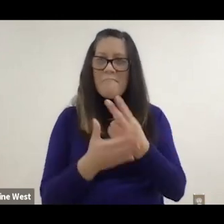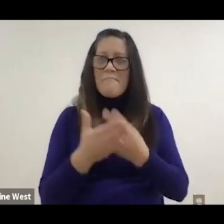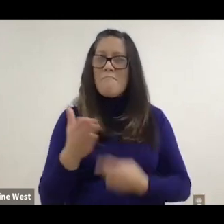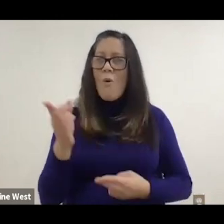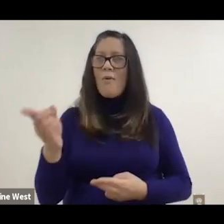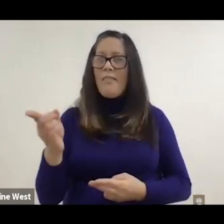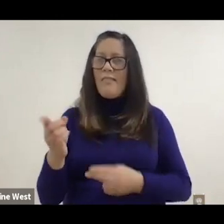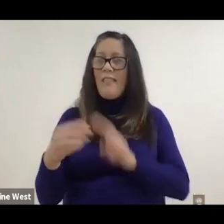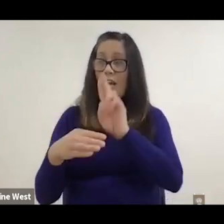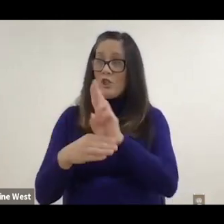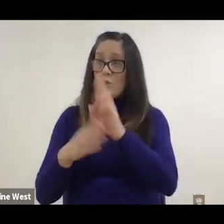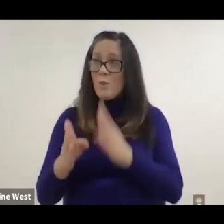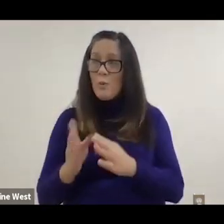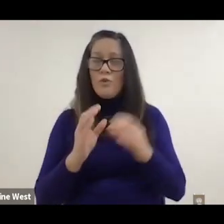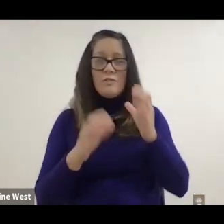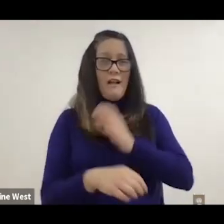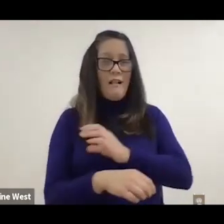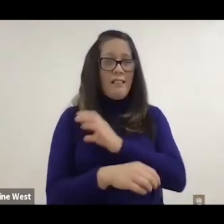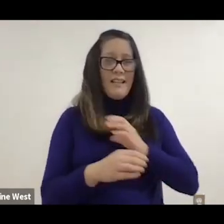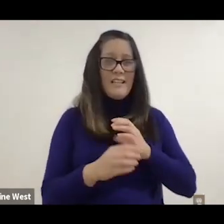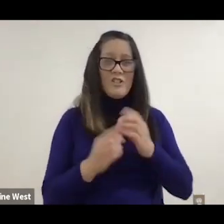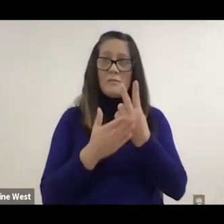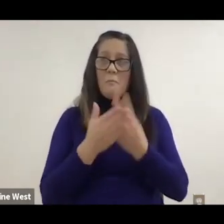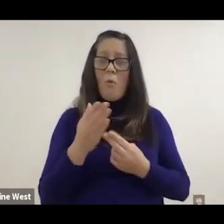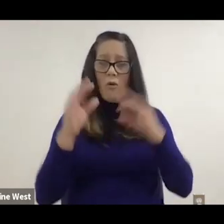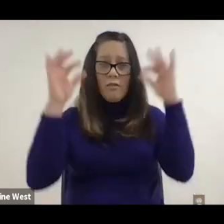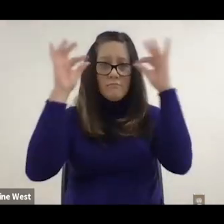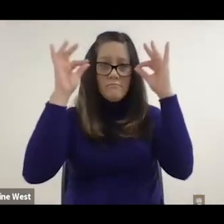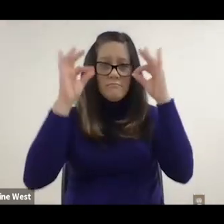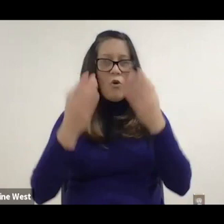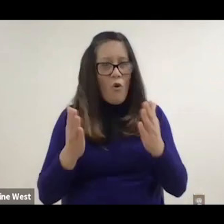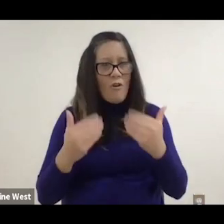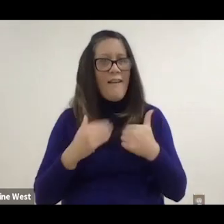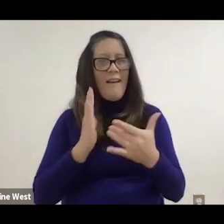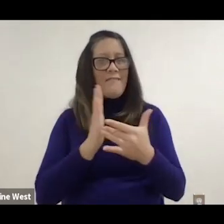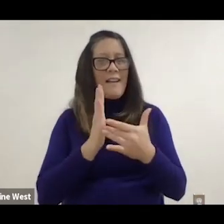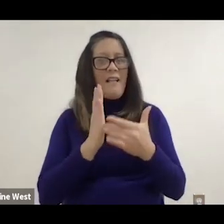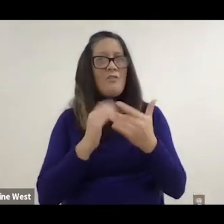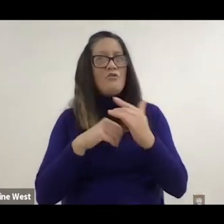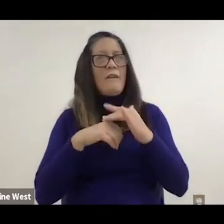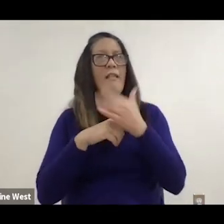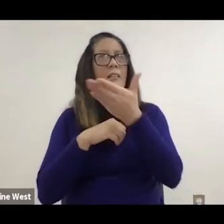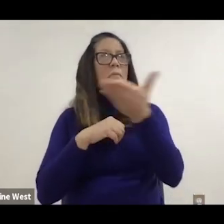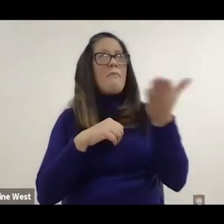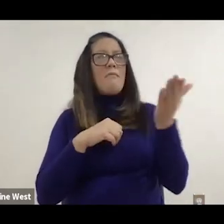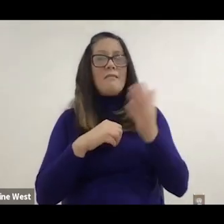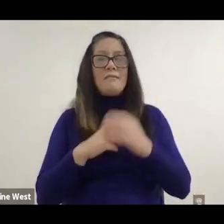not aware of many technologies that already exist. Commercially available.